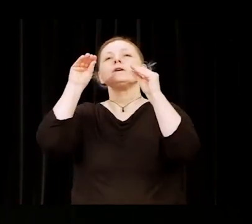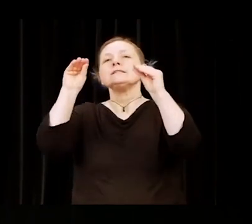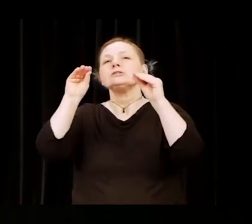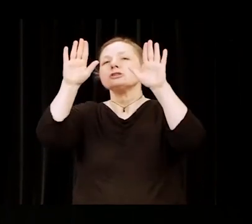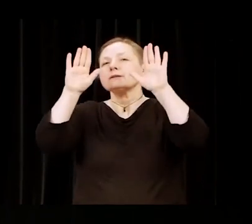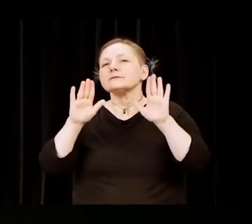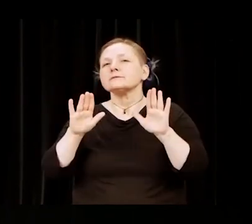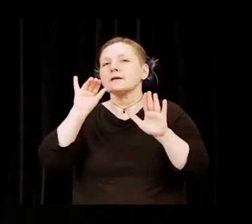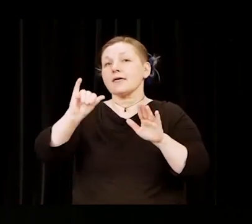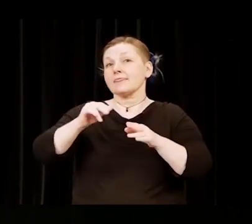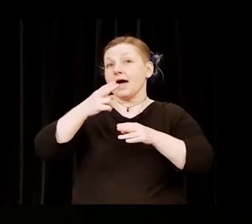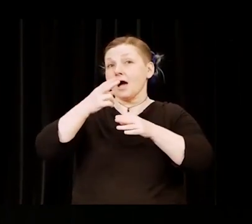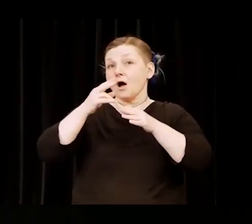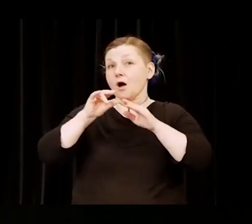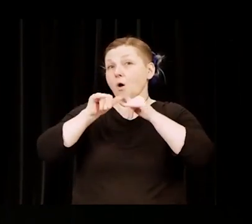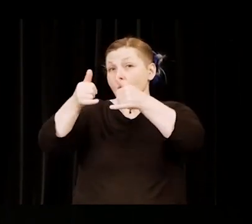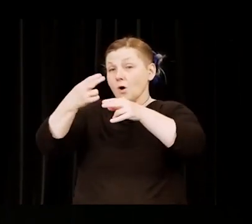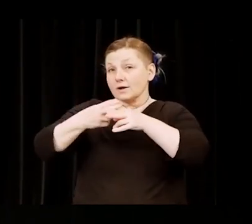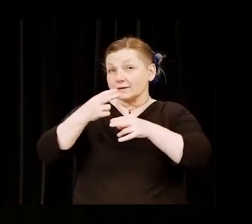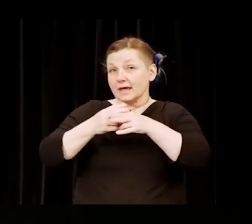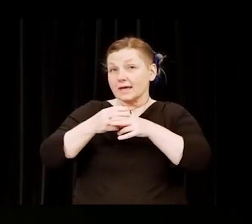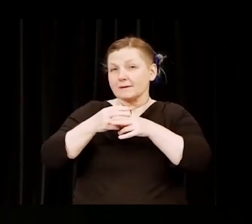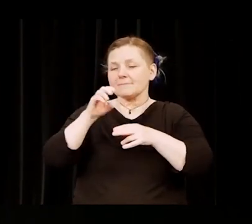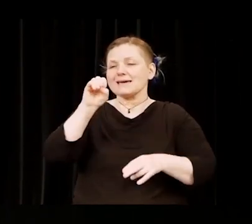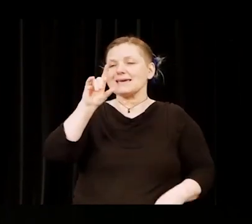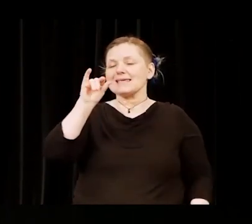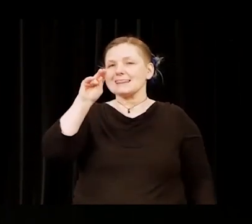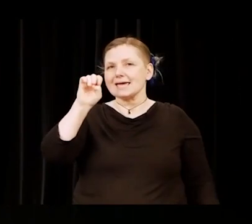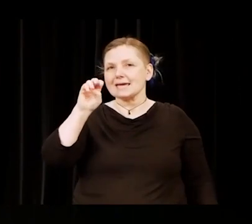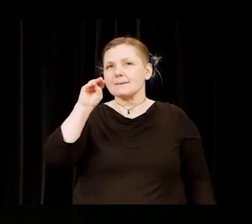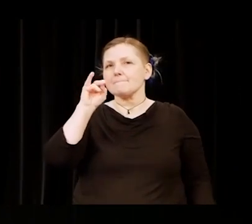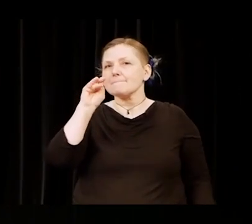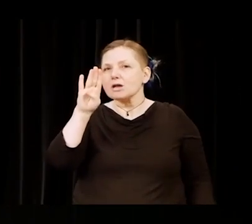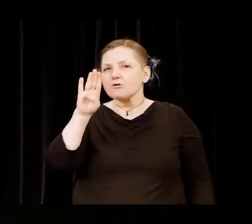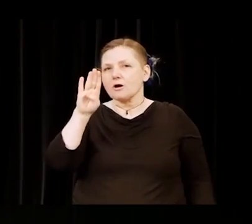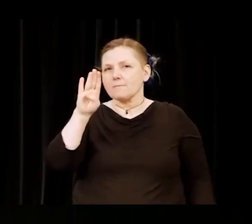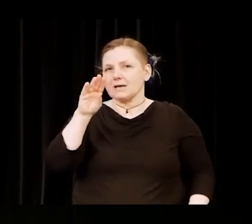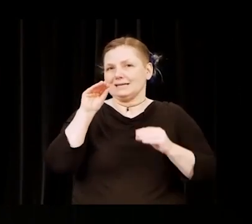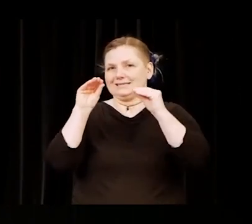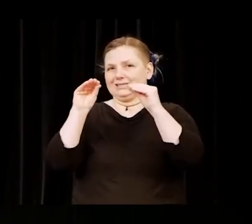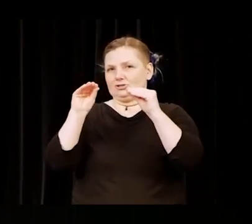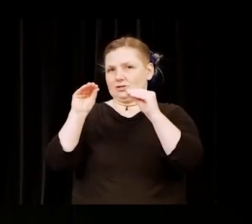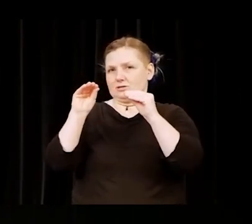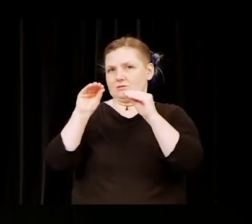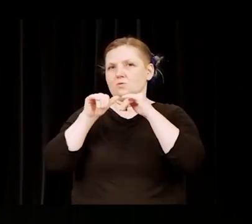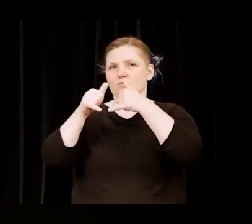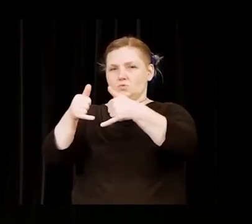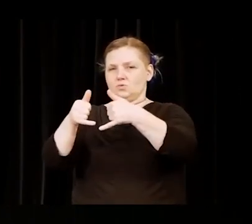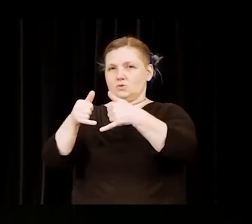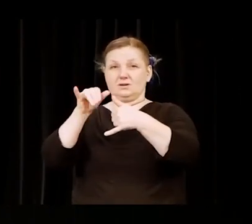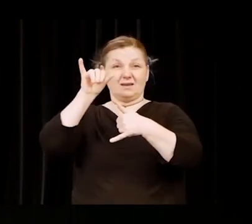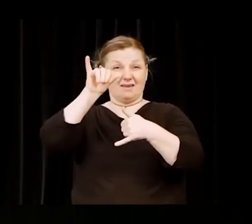This award was established to recognize a full time member of the faculty who exemplifies the characteristics